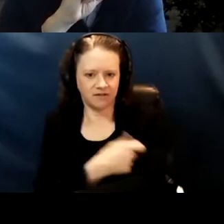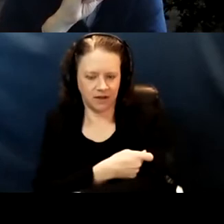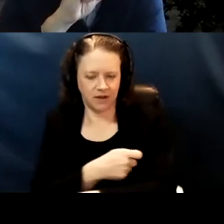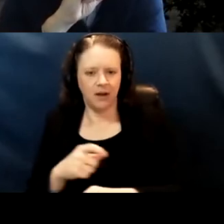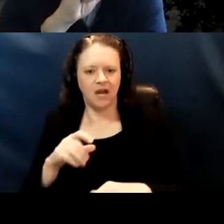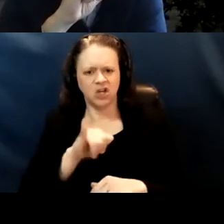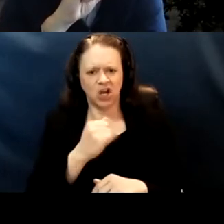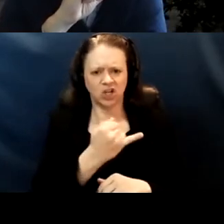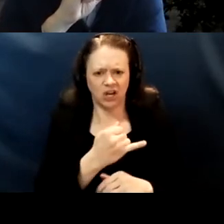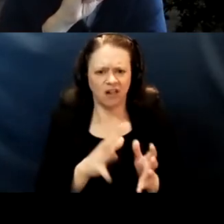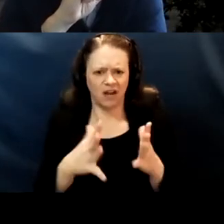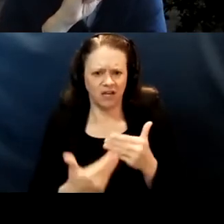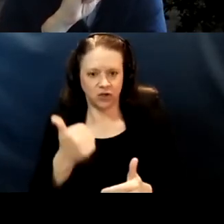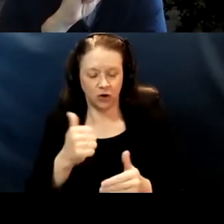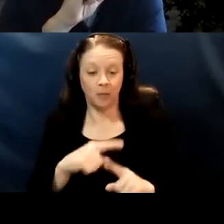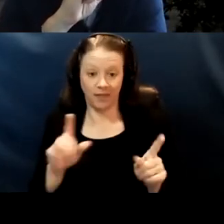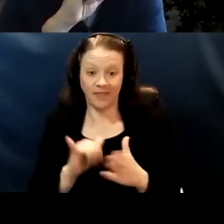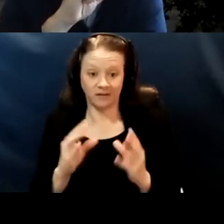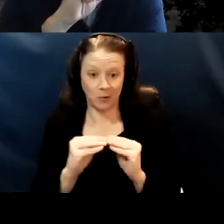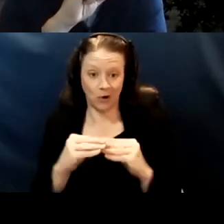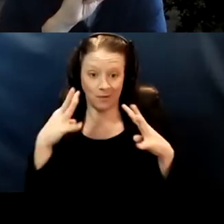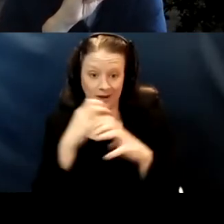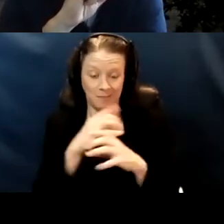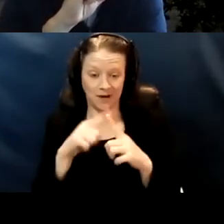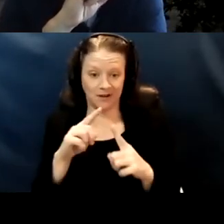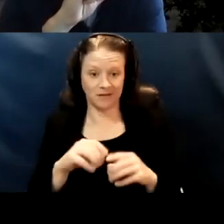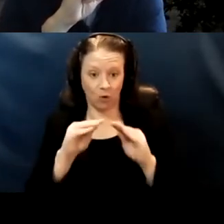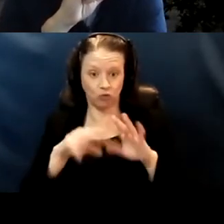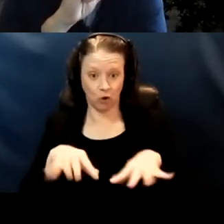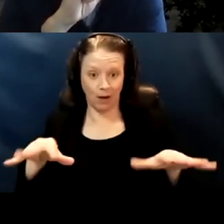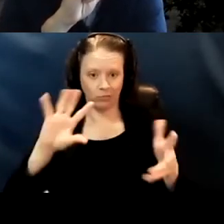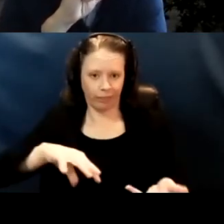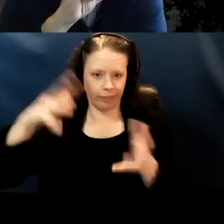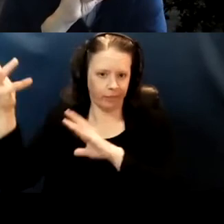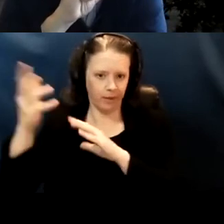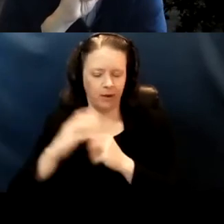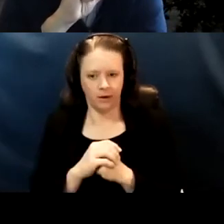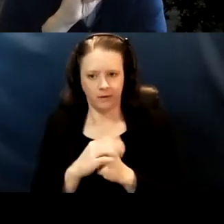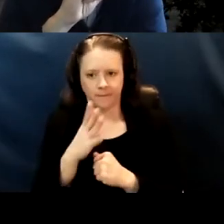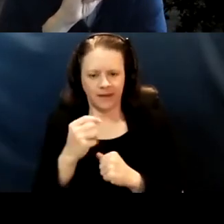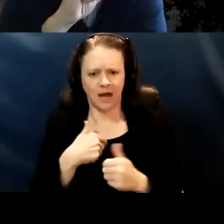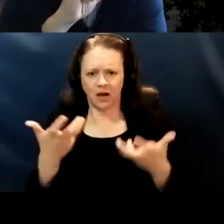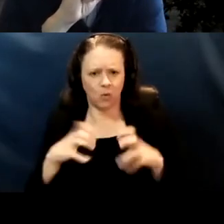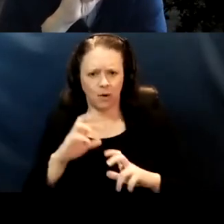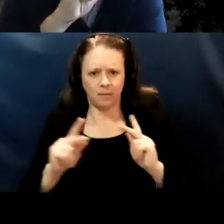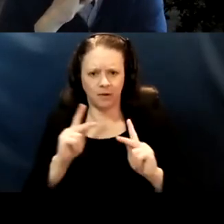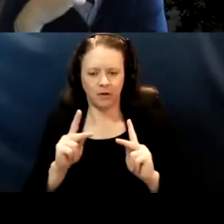in that the rollout has been botched. So, and I, and I don't want people, you know to Christina's point about like